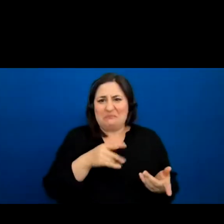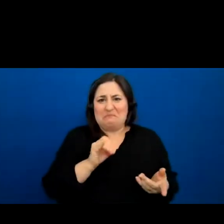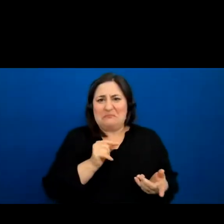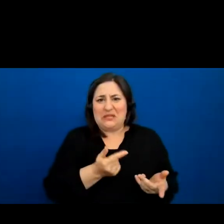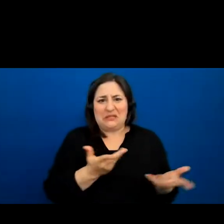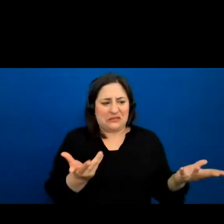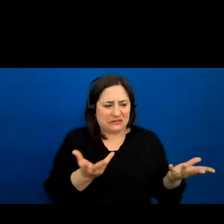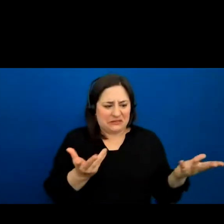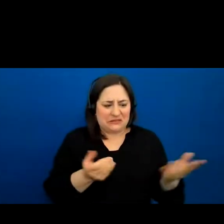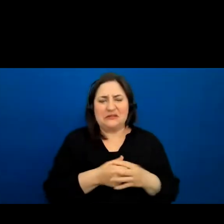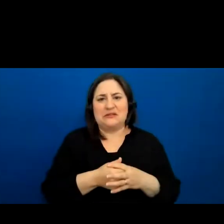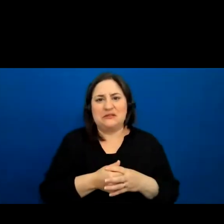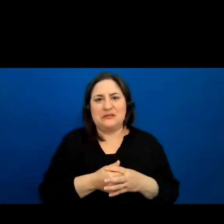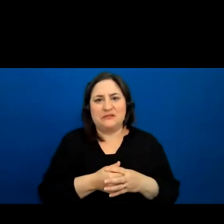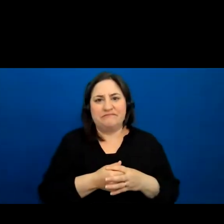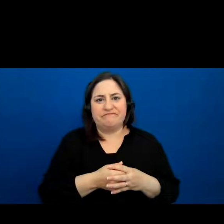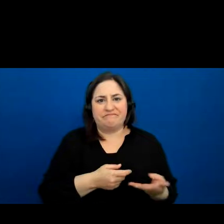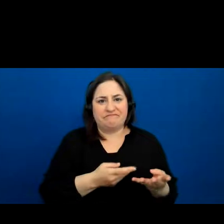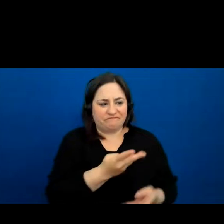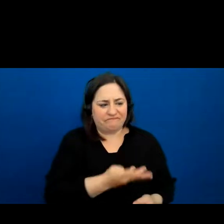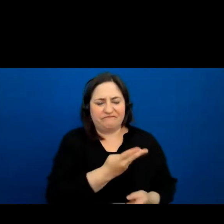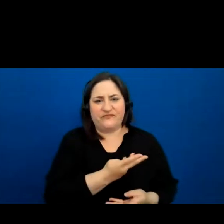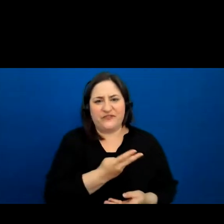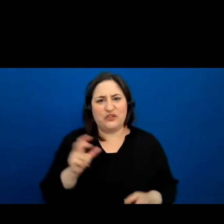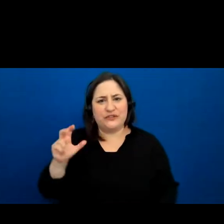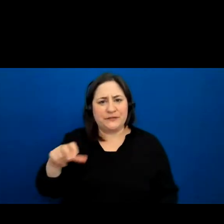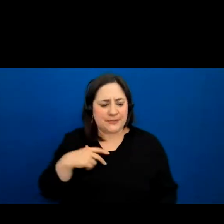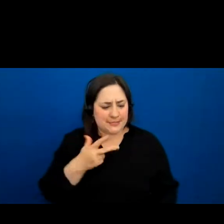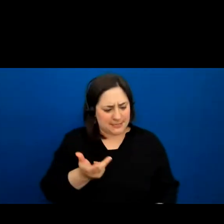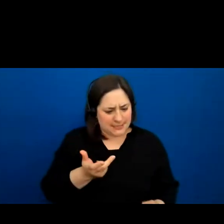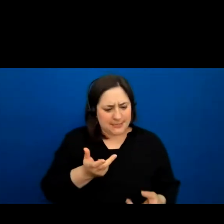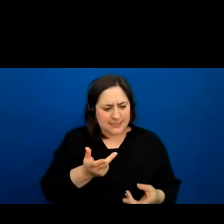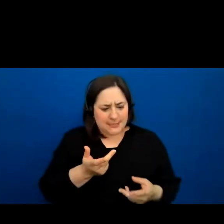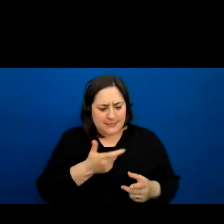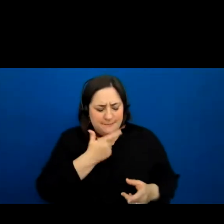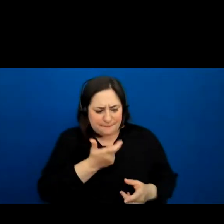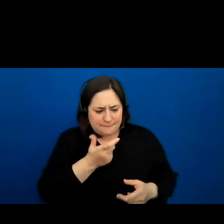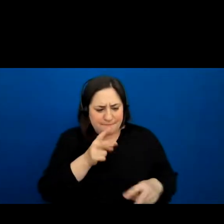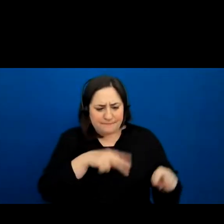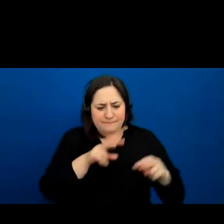All four of the food Chiefs sat and looked at it and they thought on it and they asked Chief Black